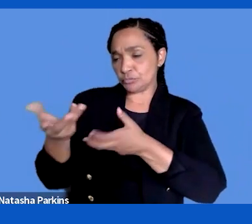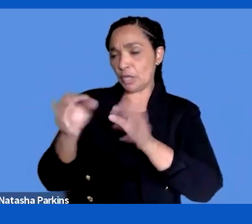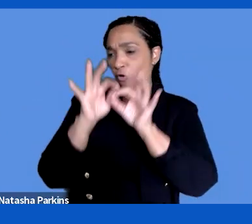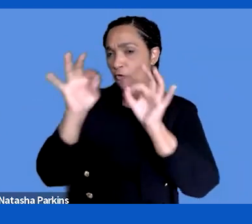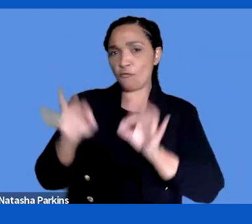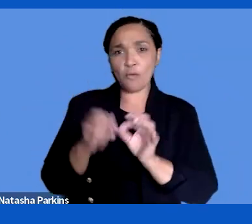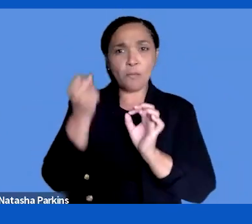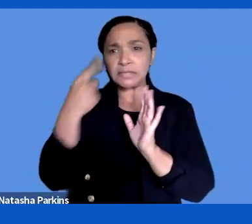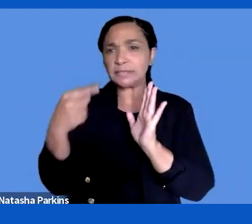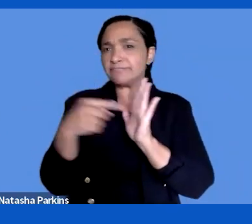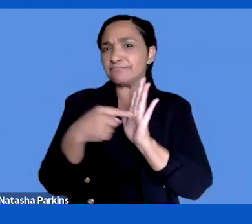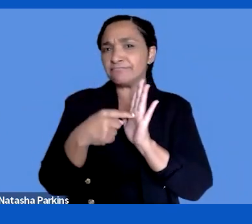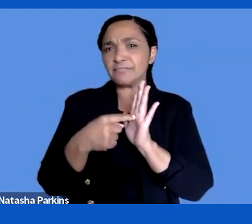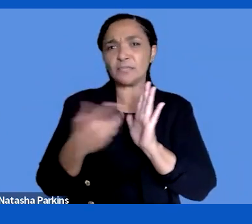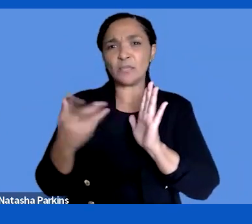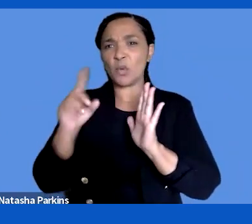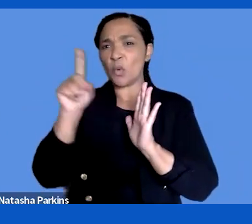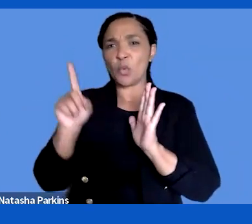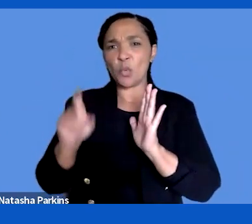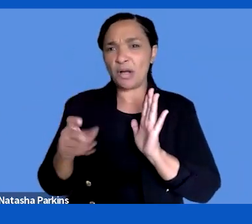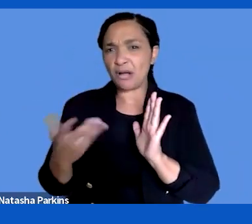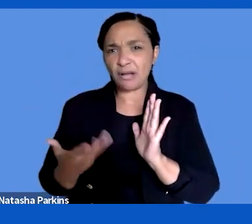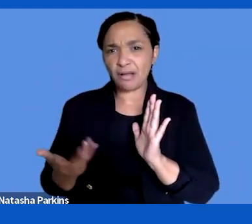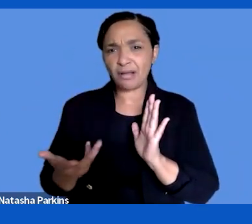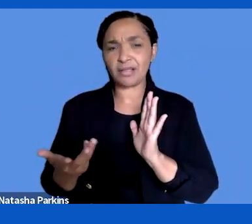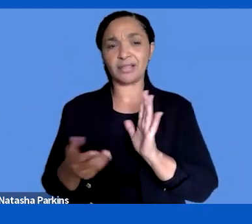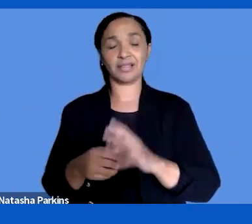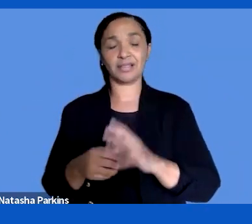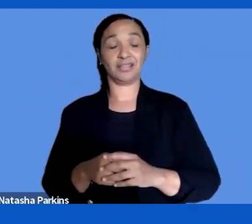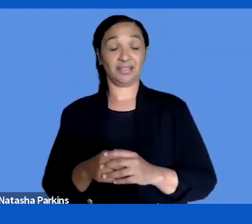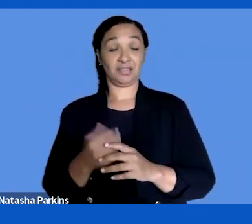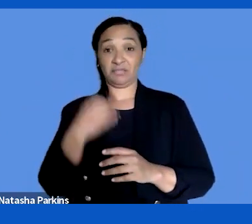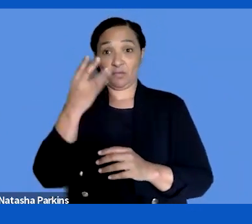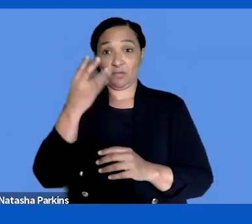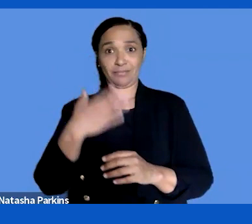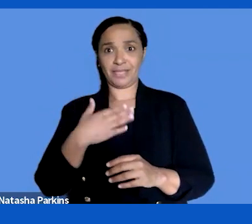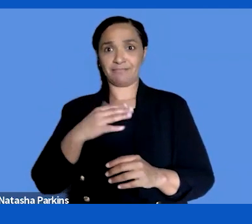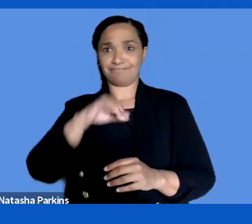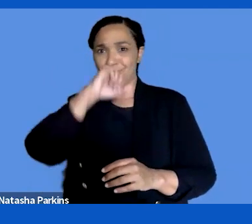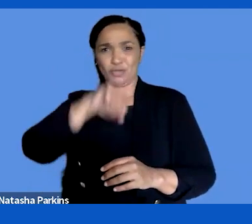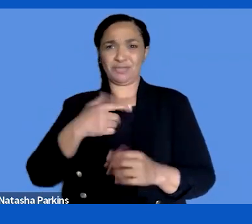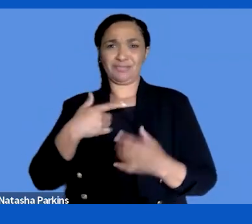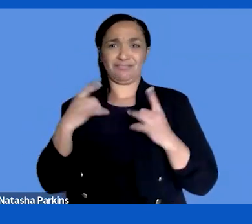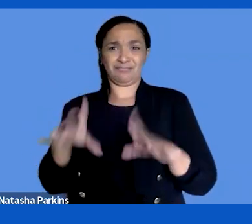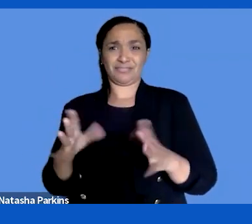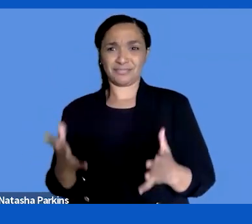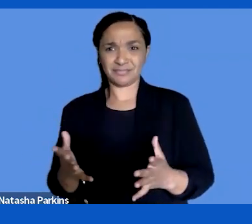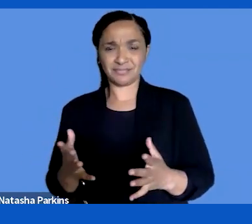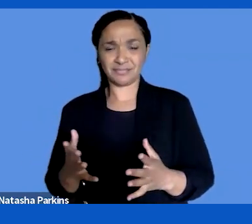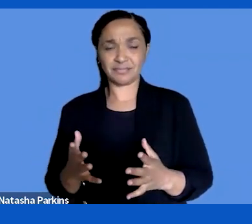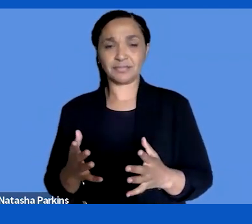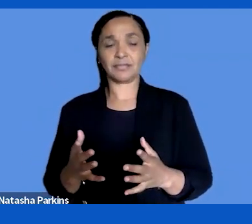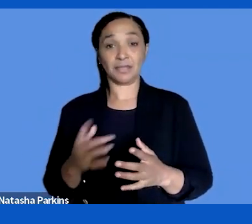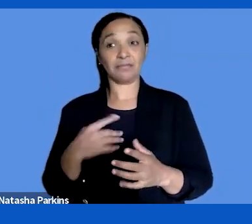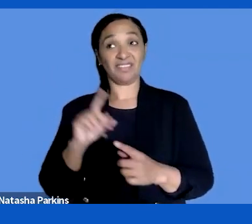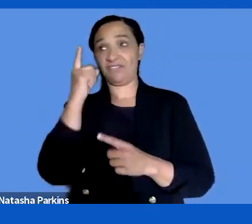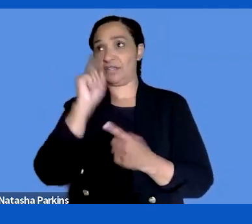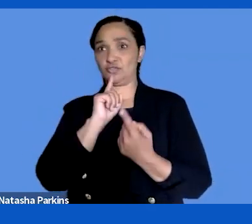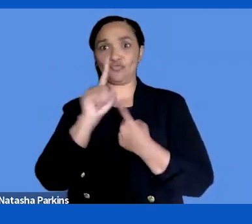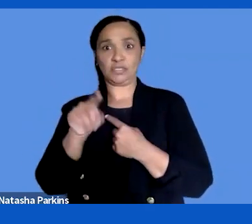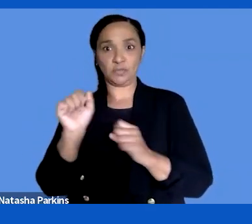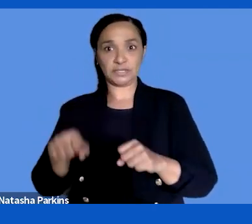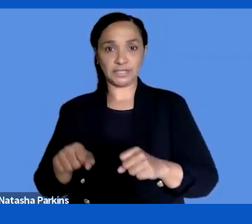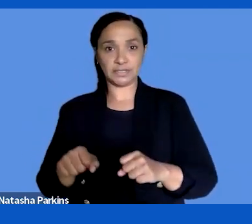this hard? It is just to say I don't like this, it will be the first answer, probably. But why,